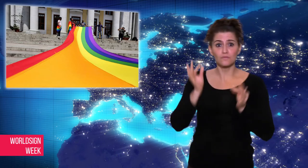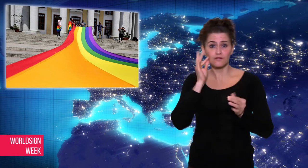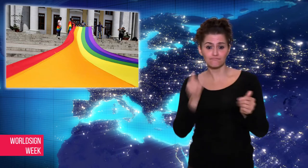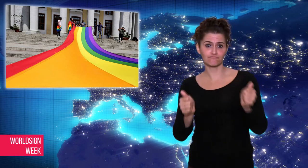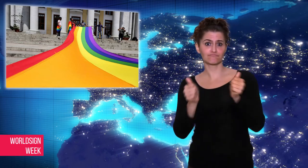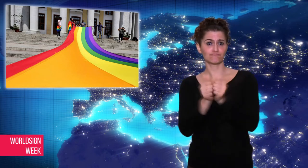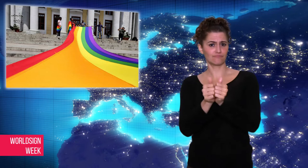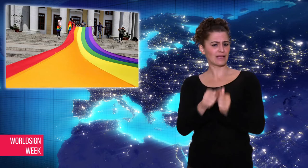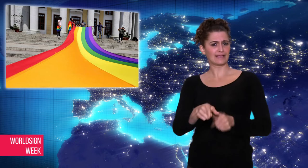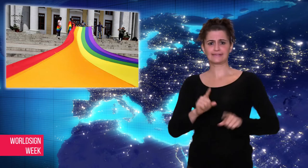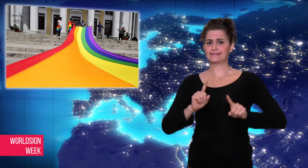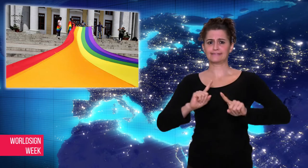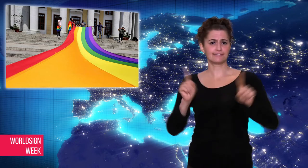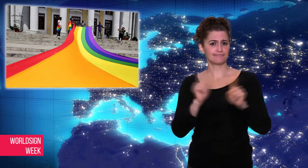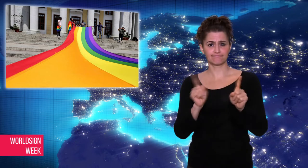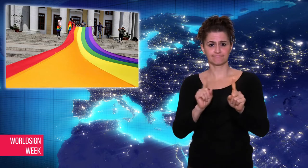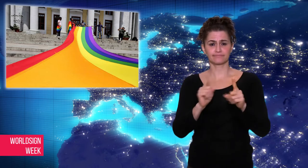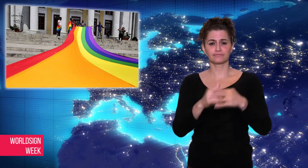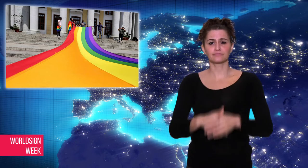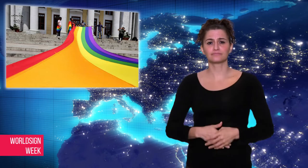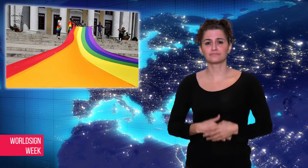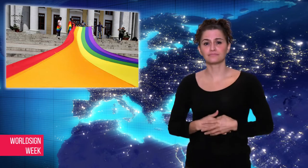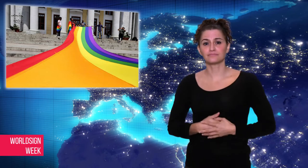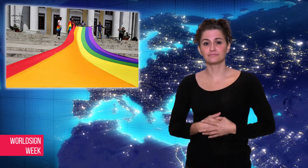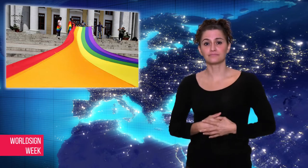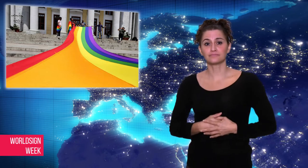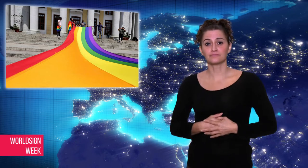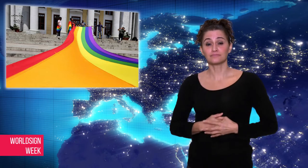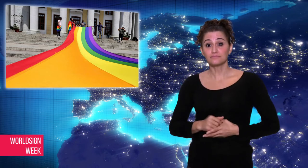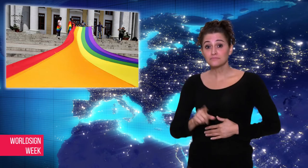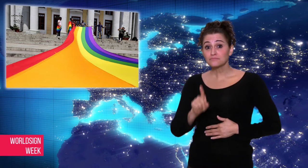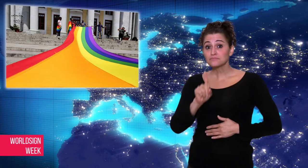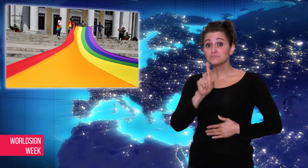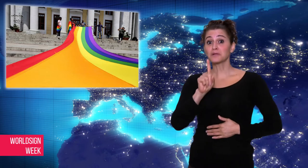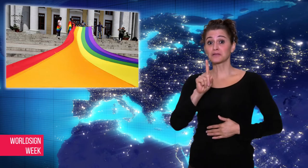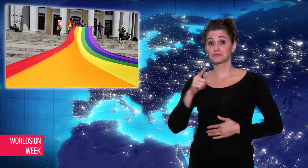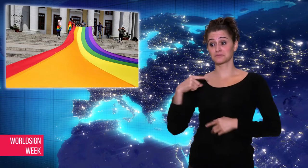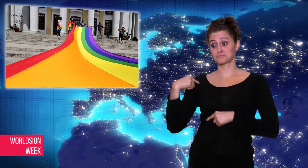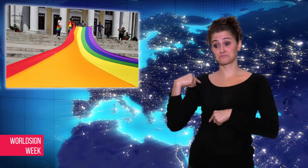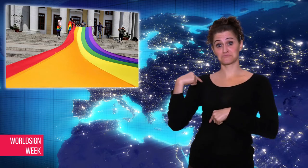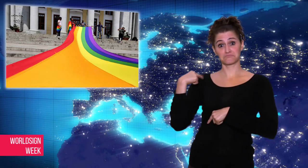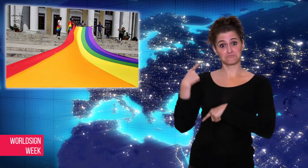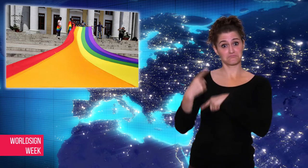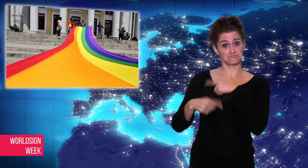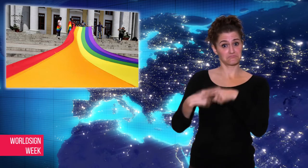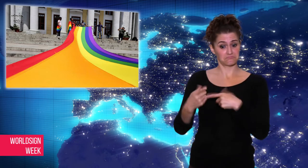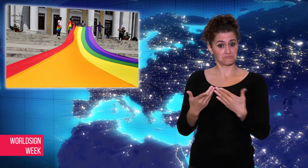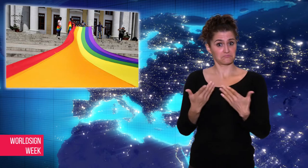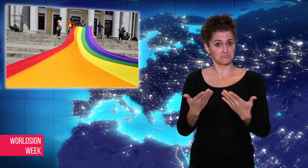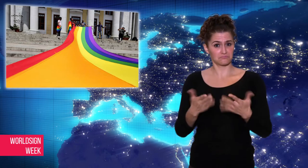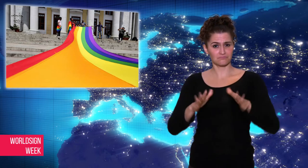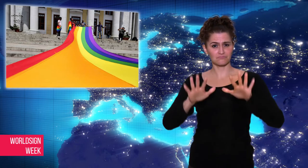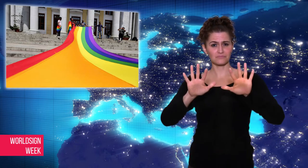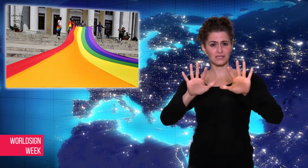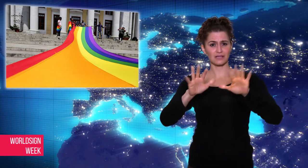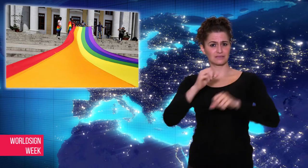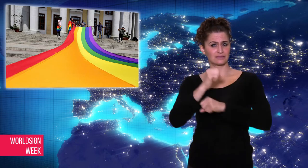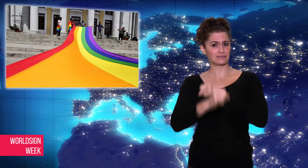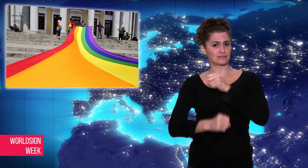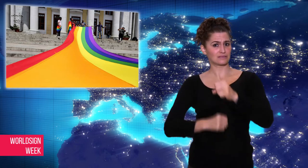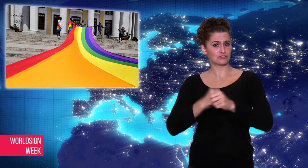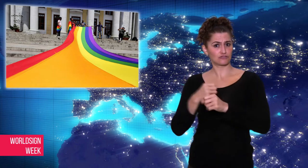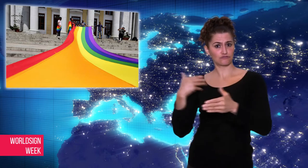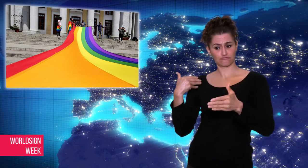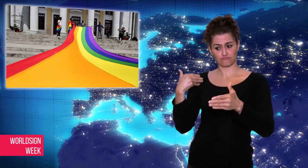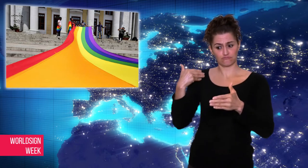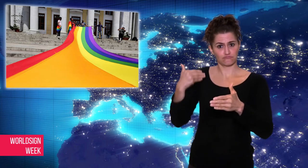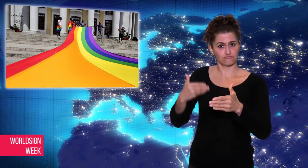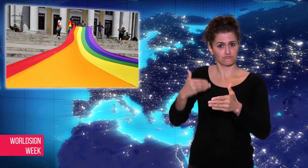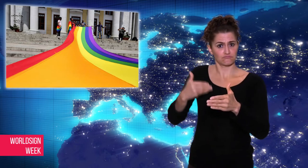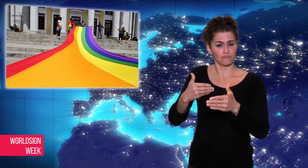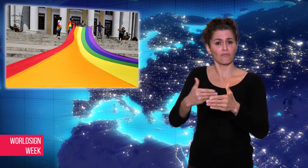increasing acceptance over the last